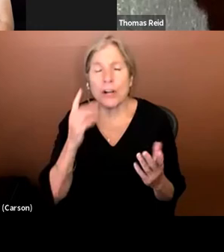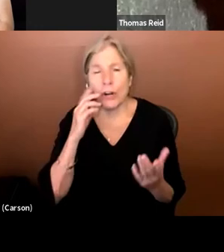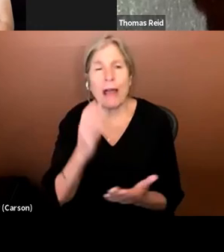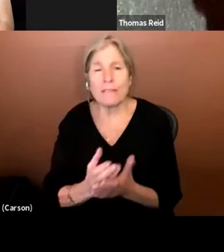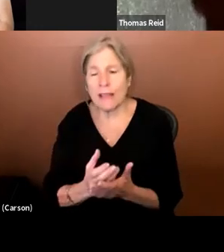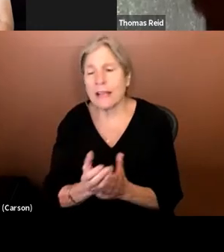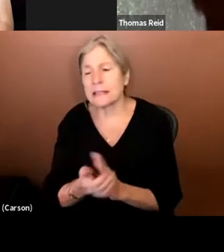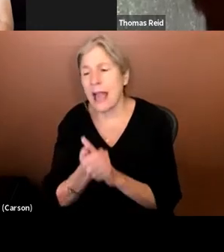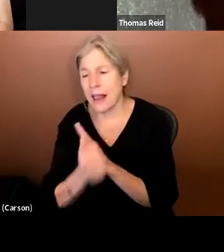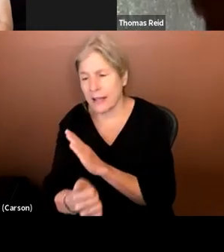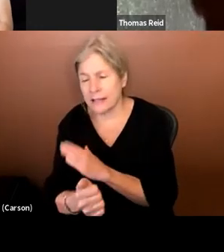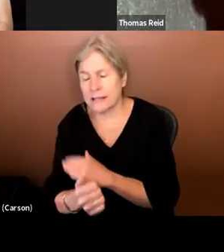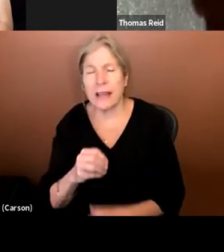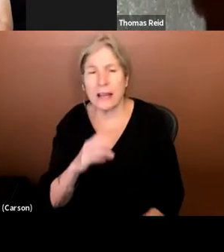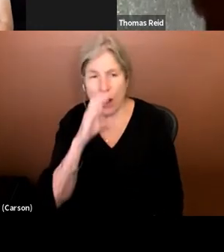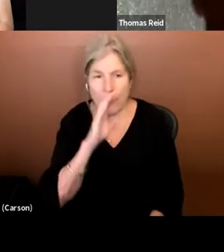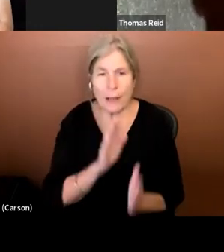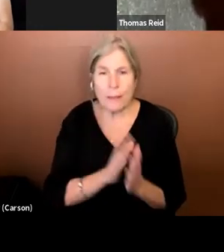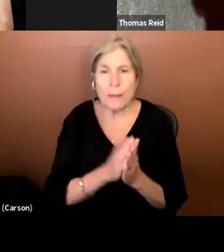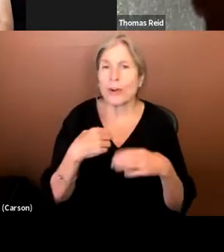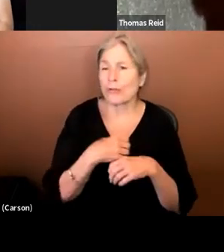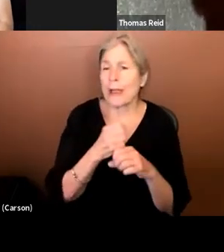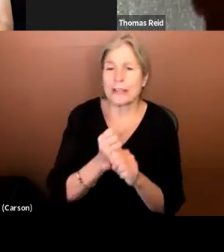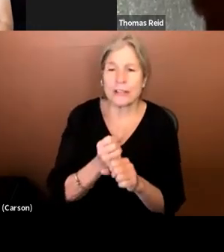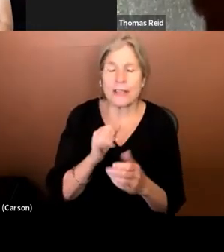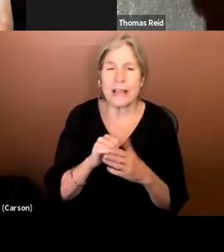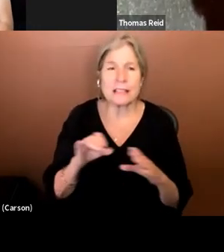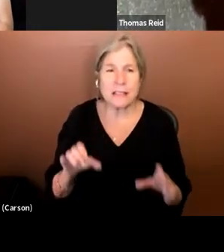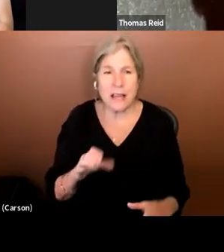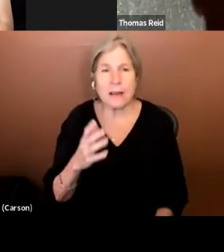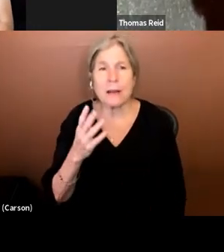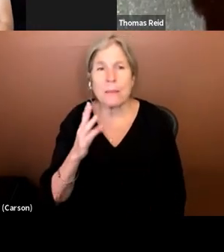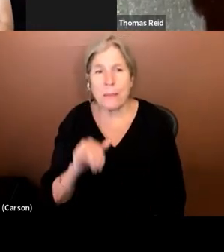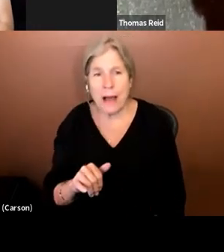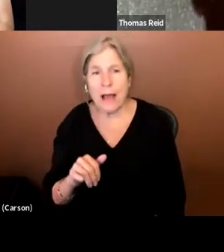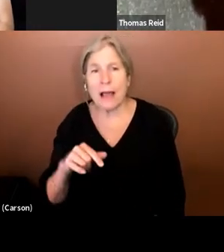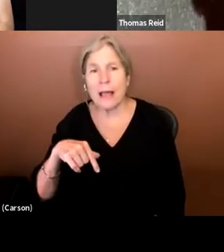and comic book creation that's done by the queer community, by the kin K